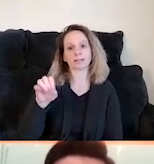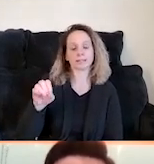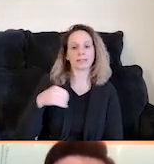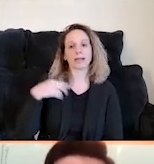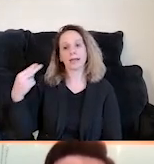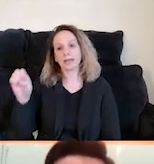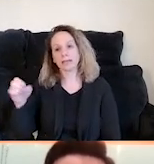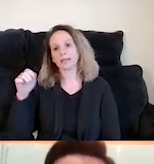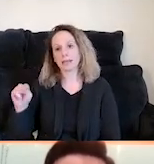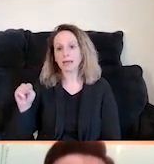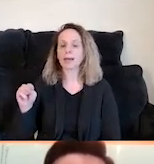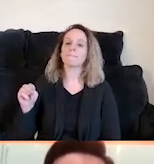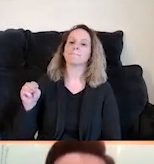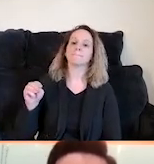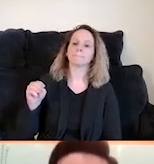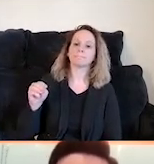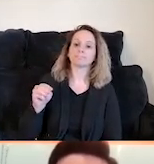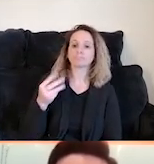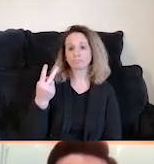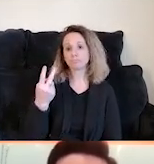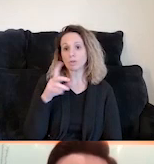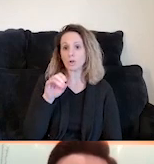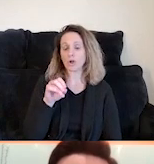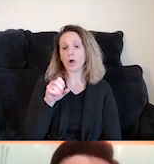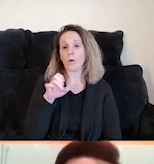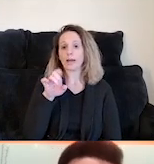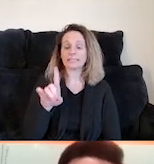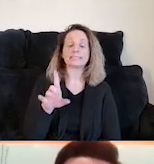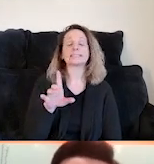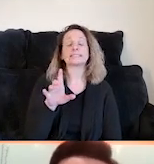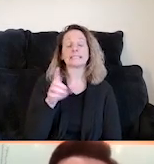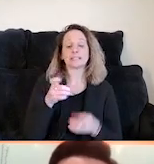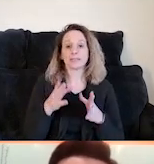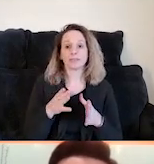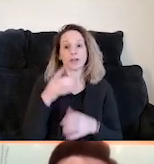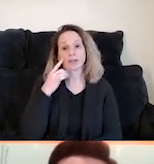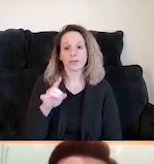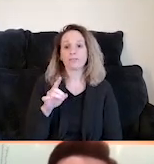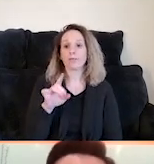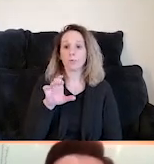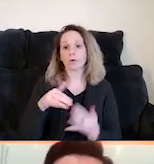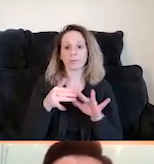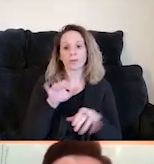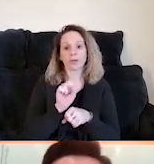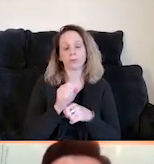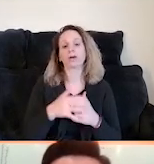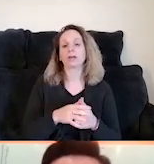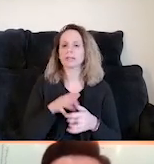I serve as one of the two co-executive directors at Community Works. On our next slide, we'll tell you a little bit about what Community Works is and the work that we do,